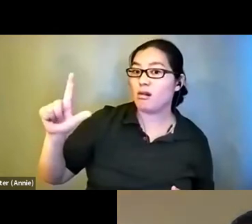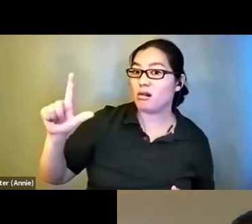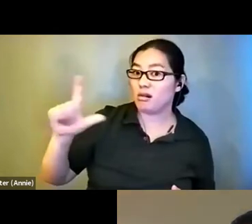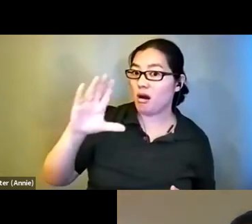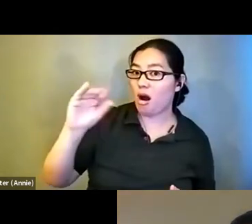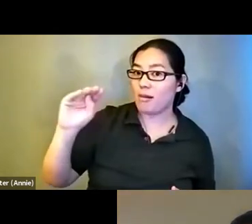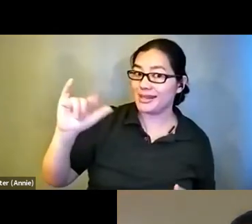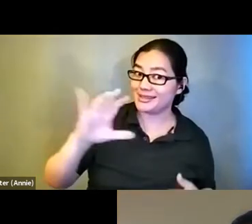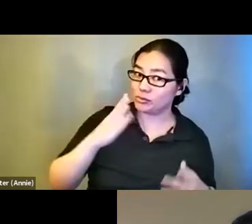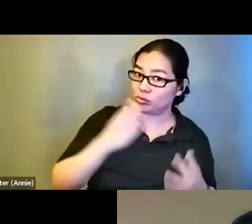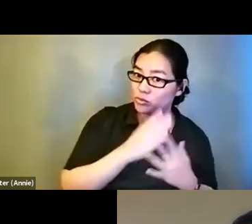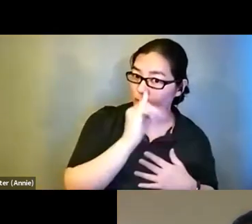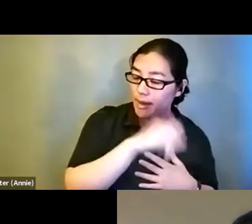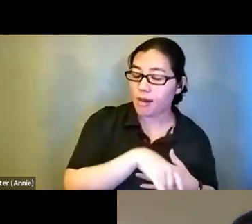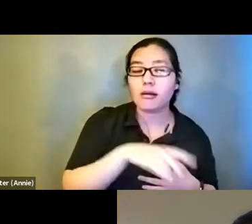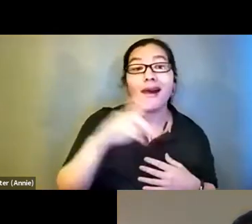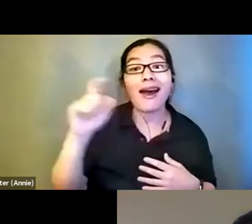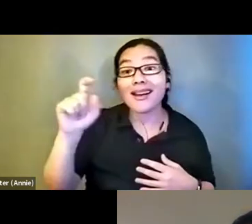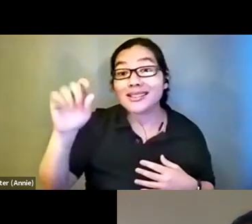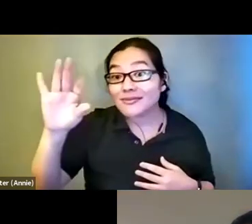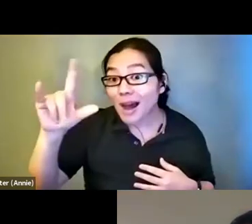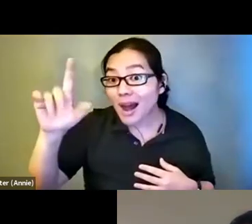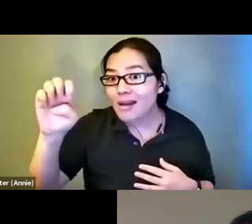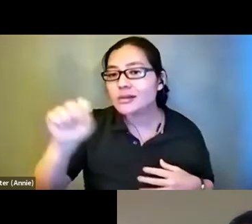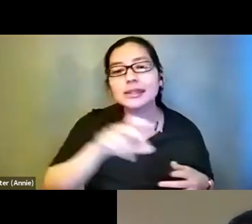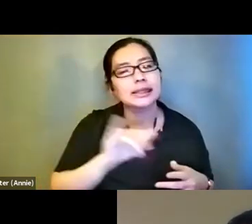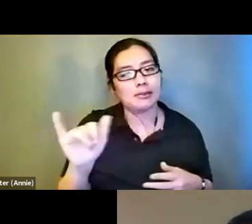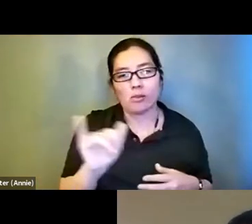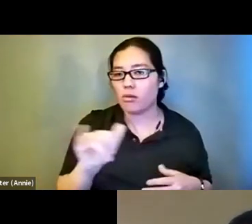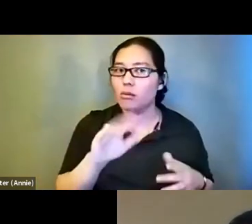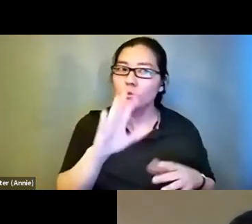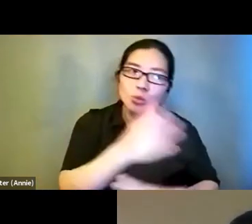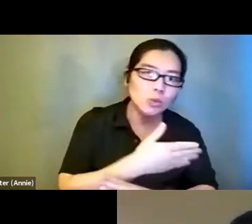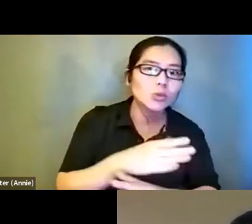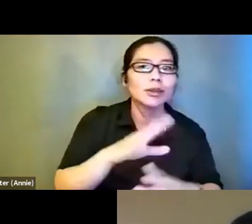X files similar with music and sound. It has the original